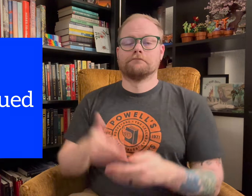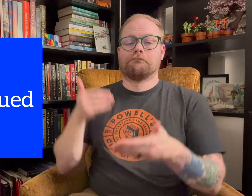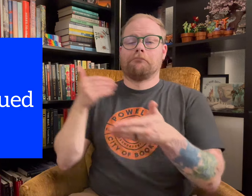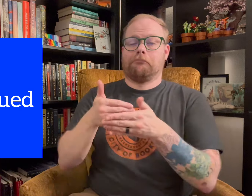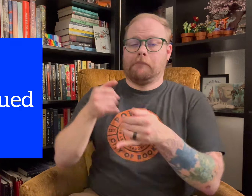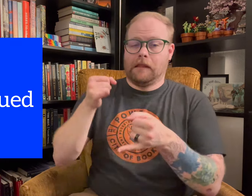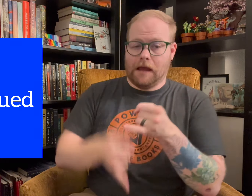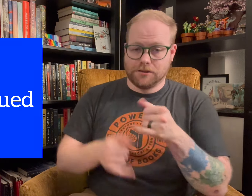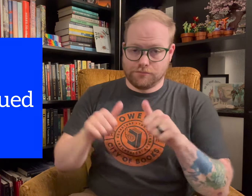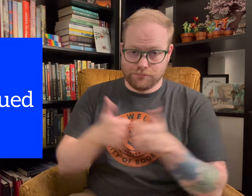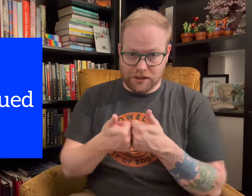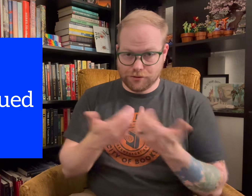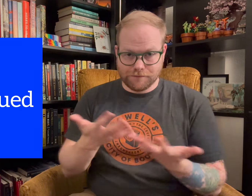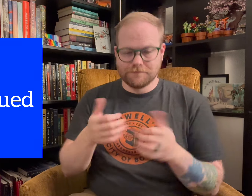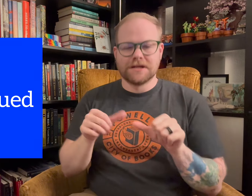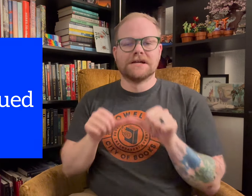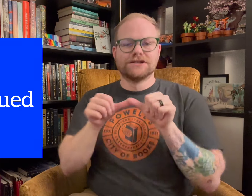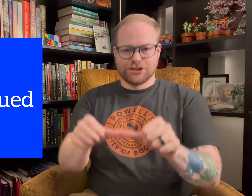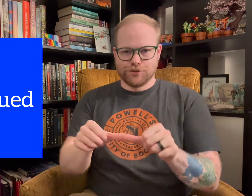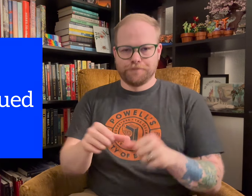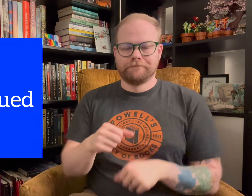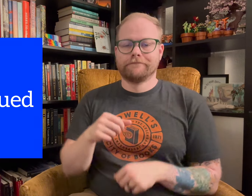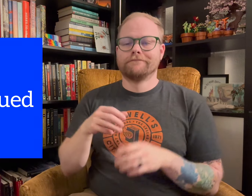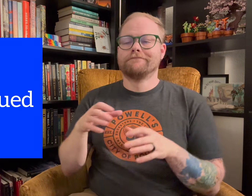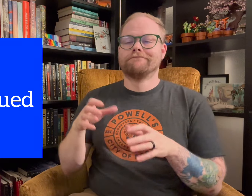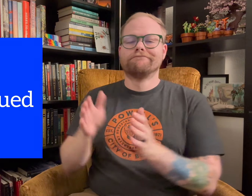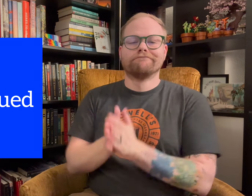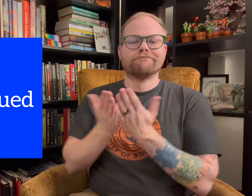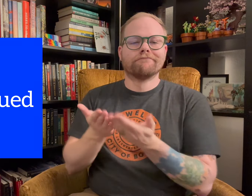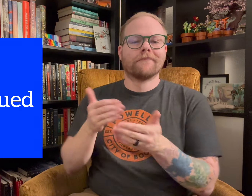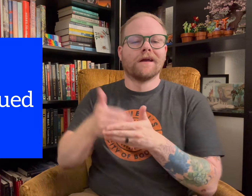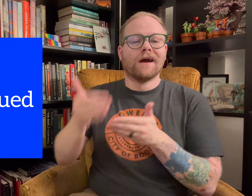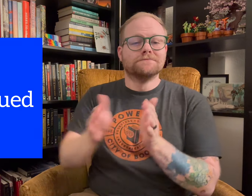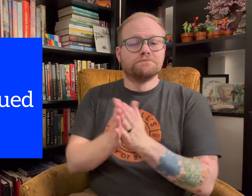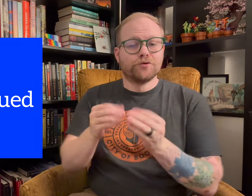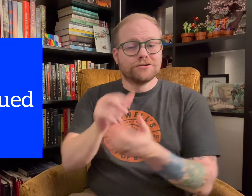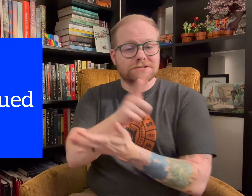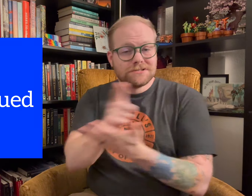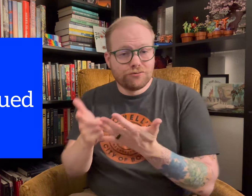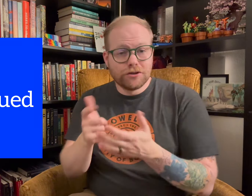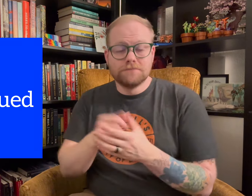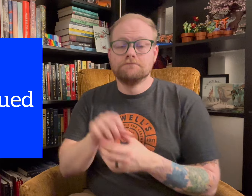Our next to last prompt is Continued, which is picking up the next book in a series,